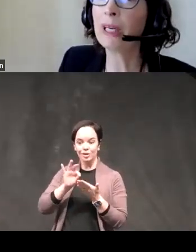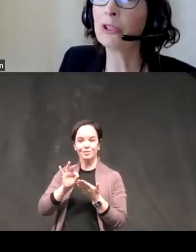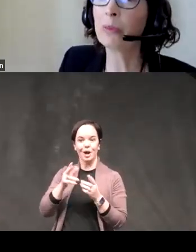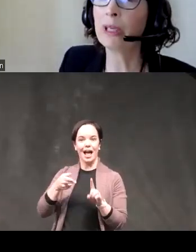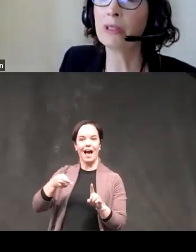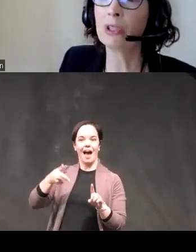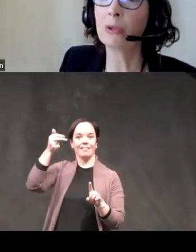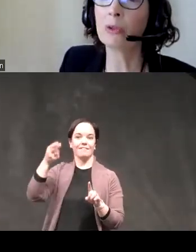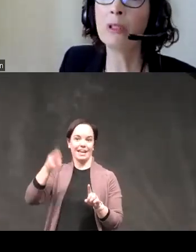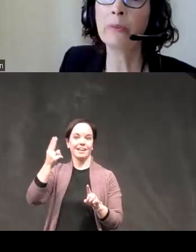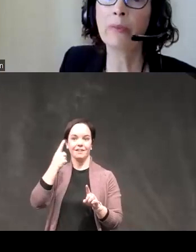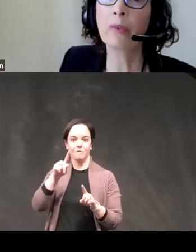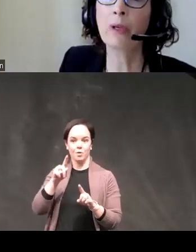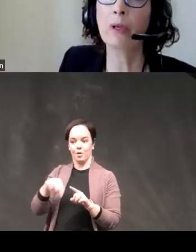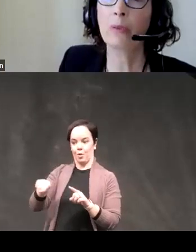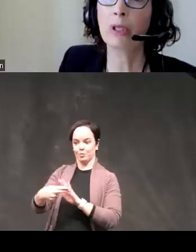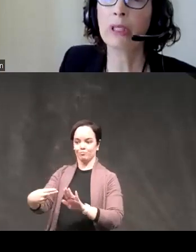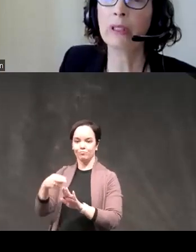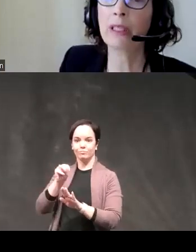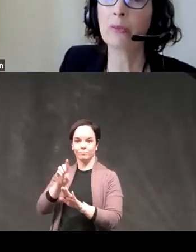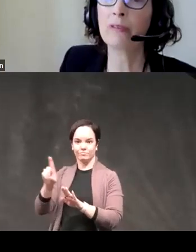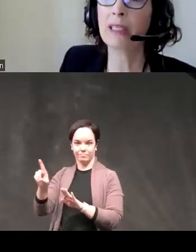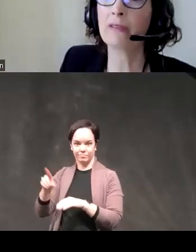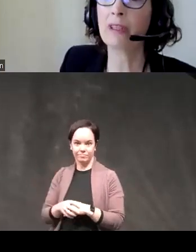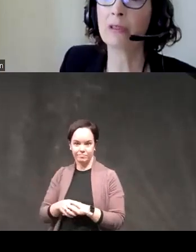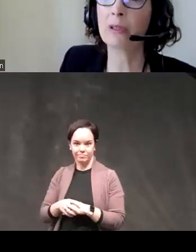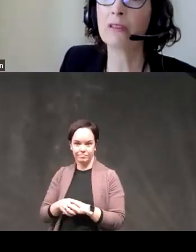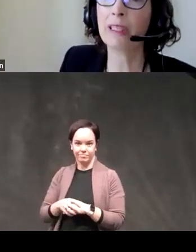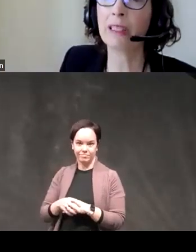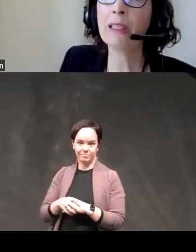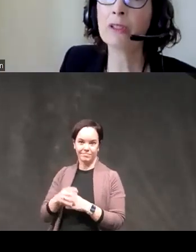major depressive disorder particularly this pervasive influence of feelings